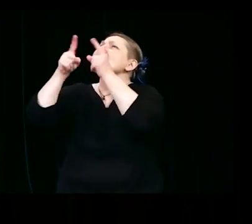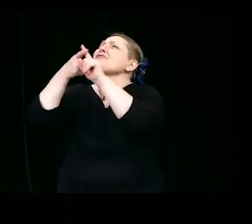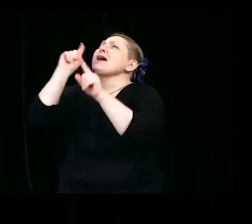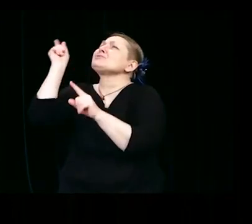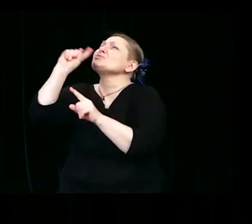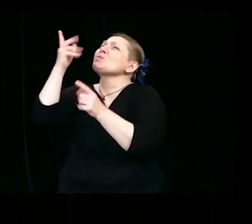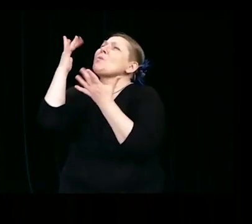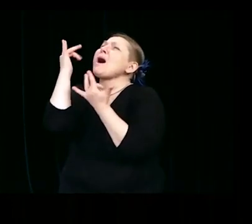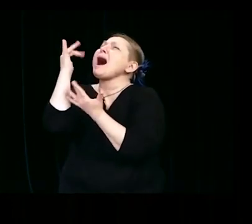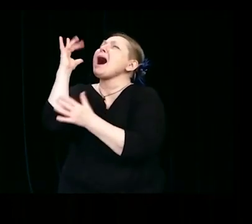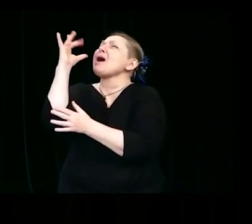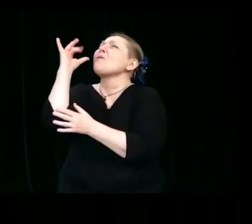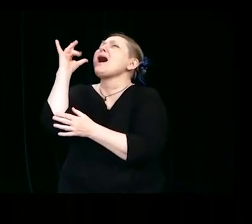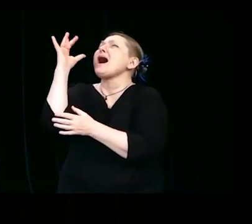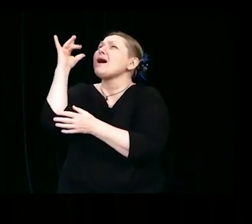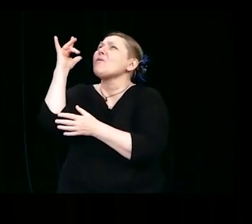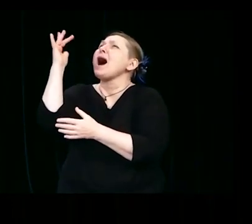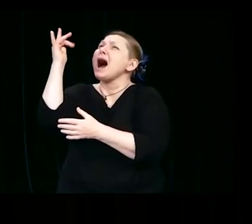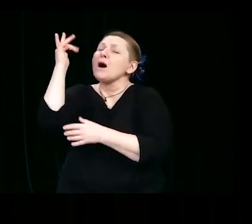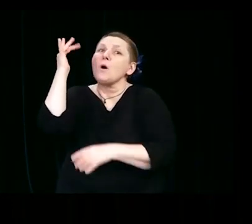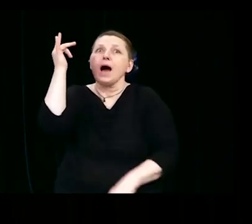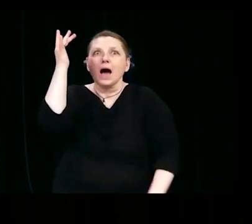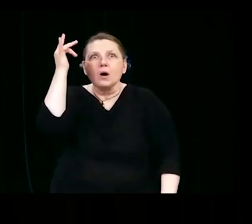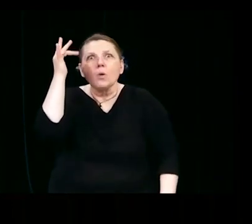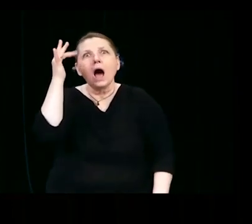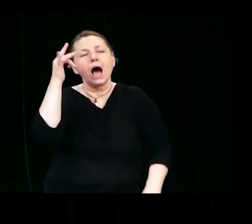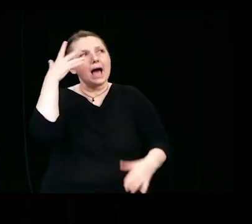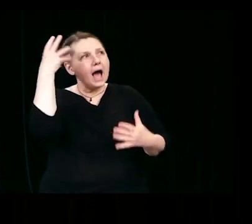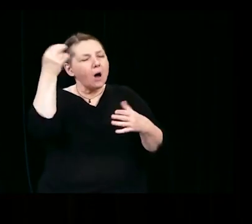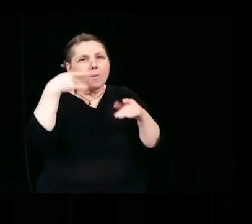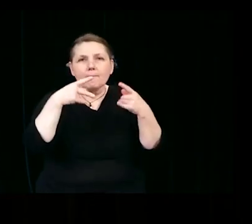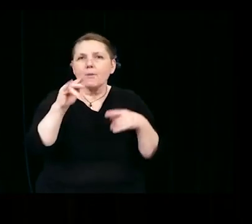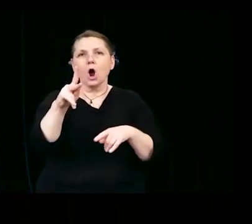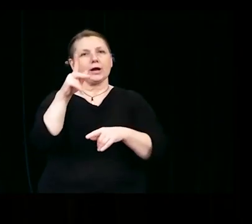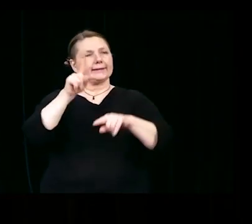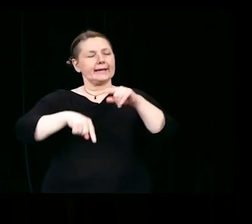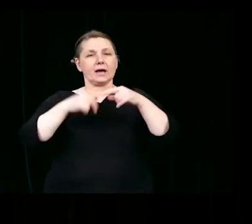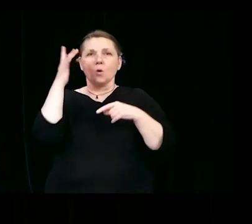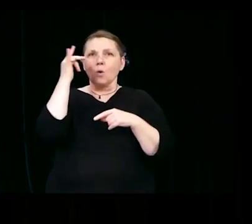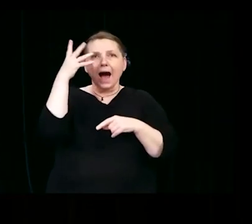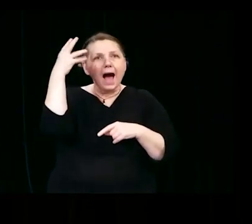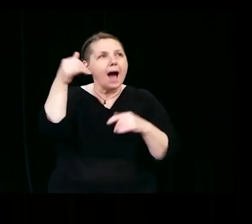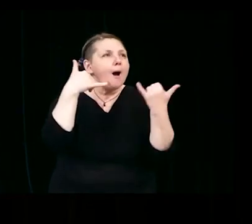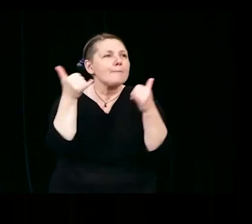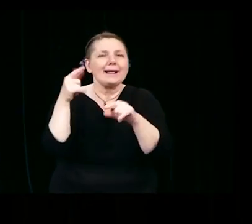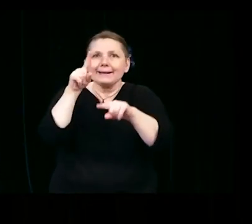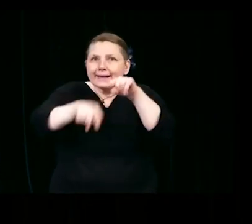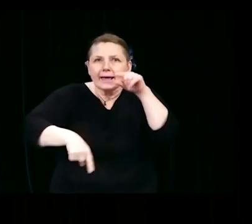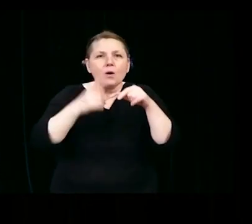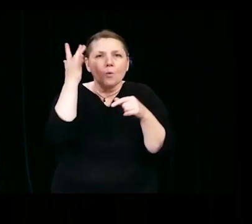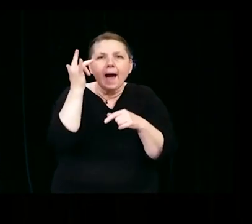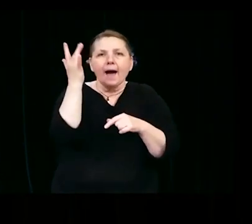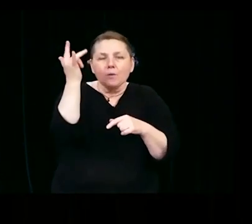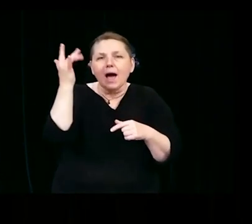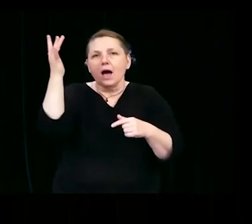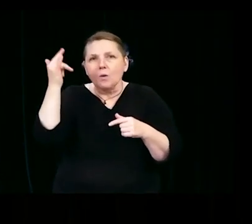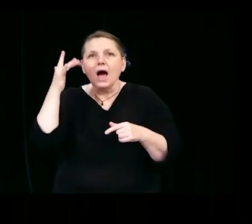with her friends, why we could not go to parks and why our regular outings on the weekends became just playing in